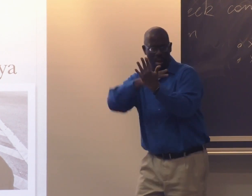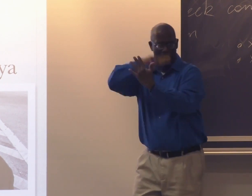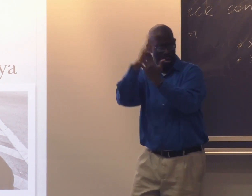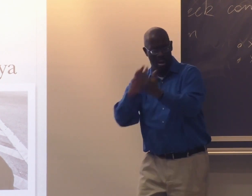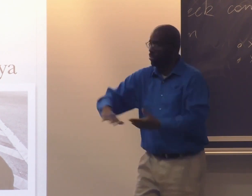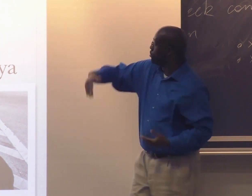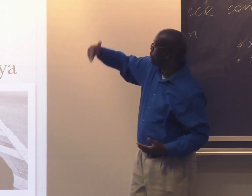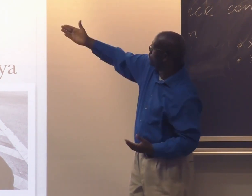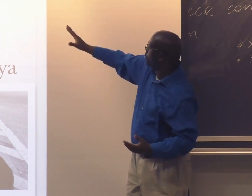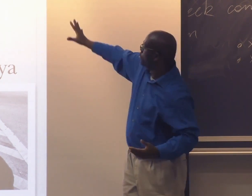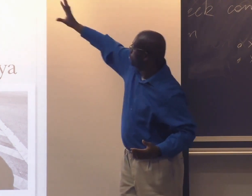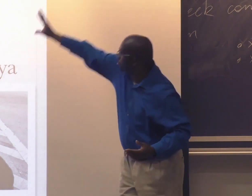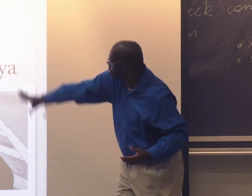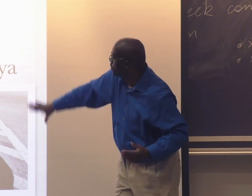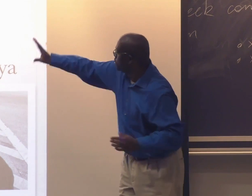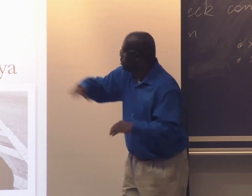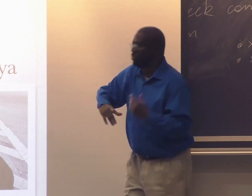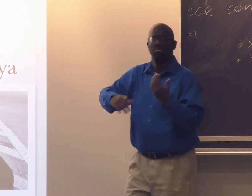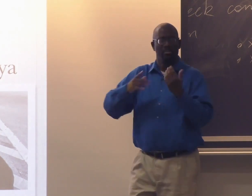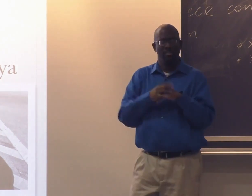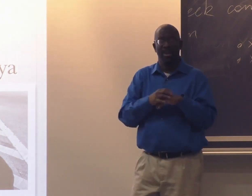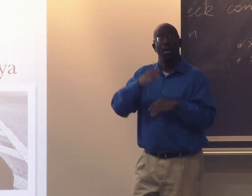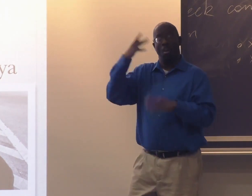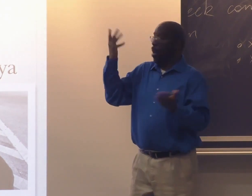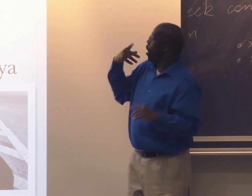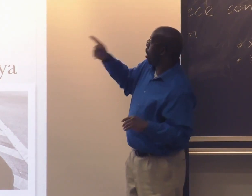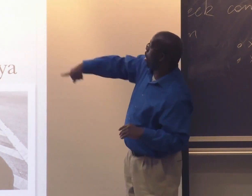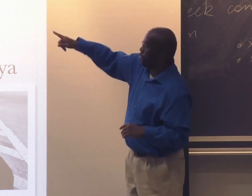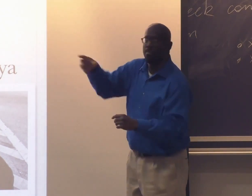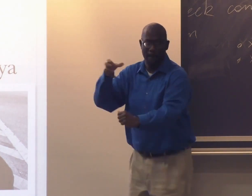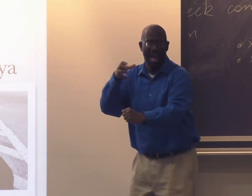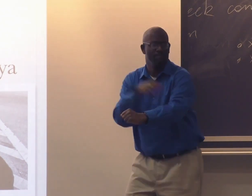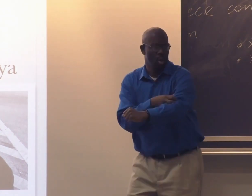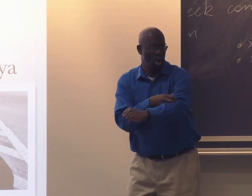He decided to do this art piece.